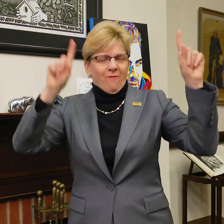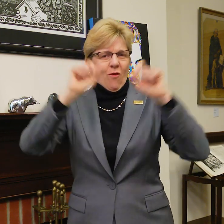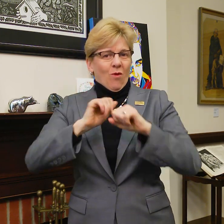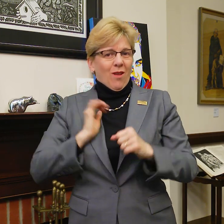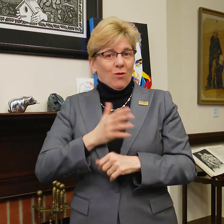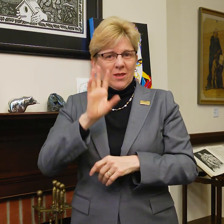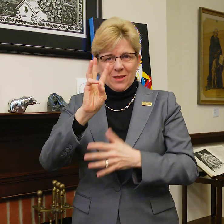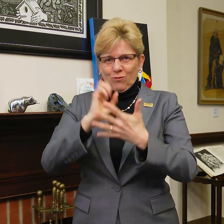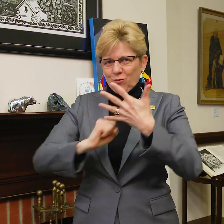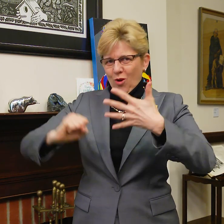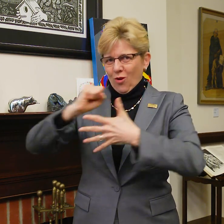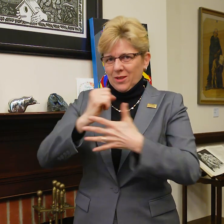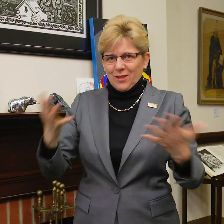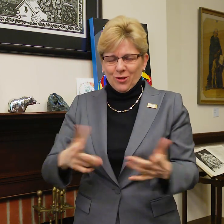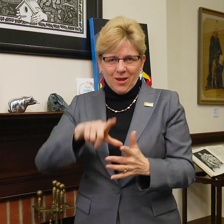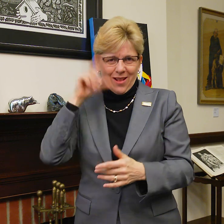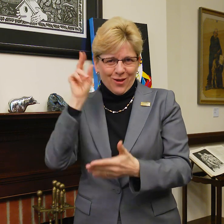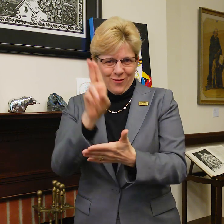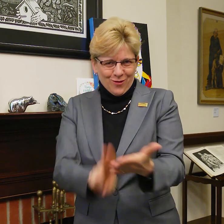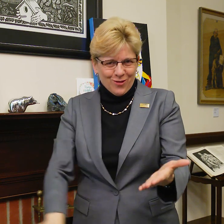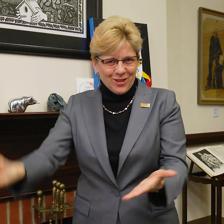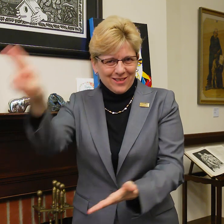priorities of Gallaudet University.